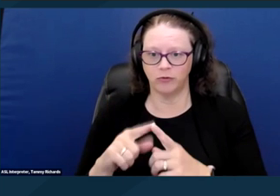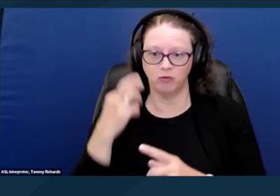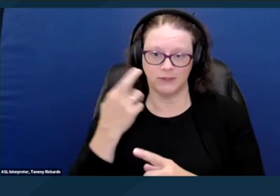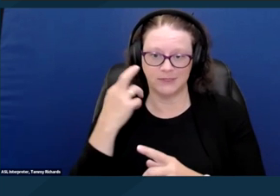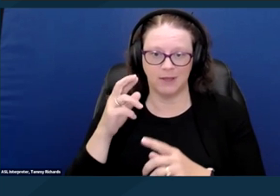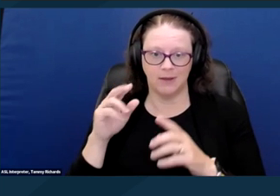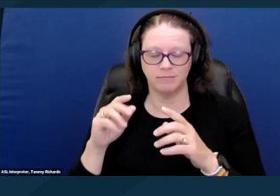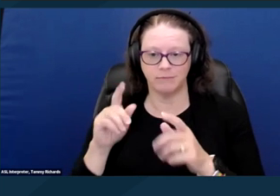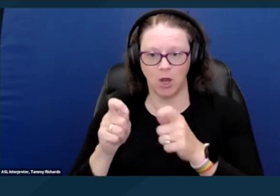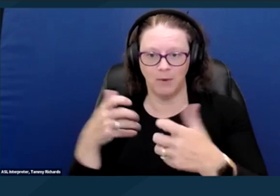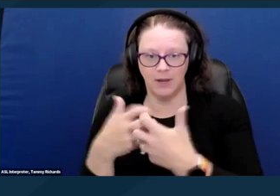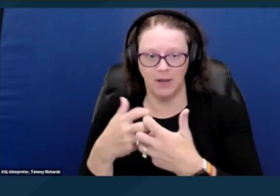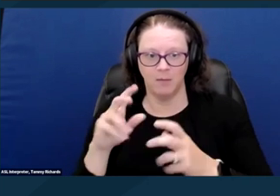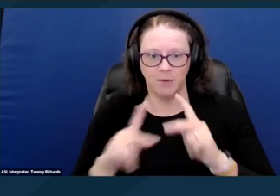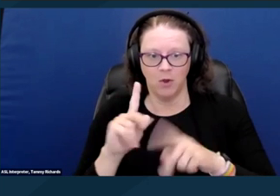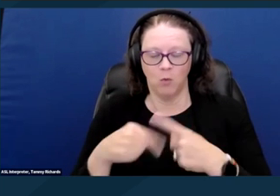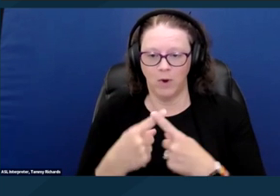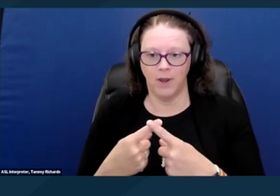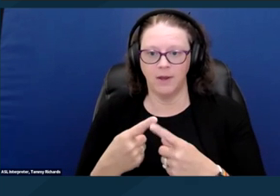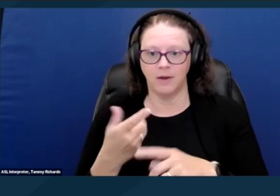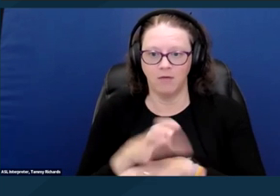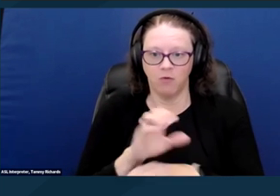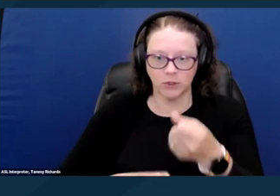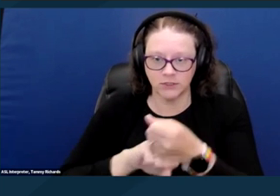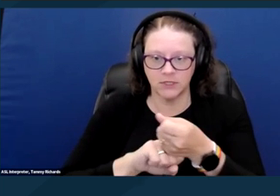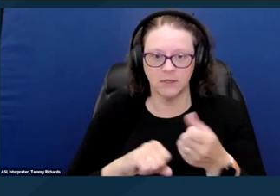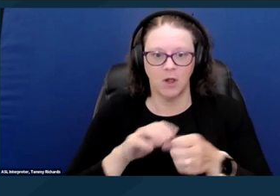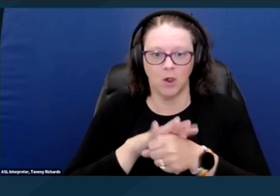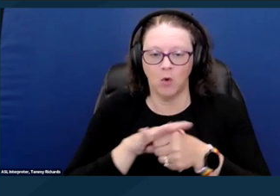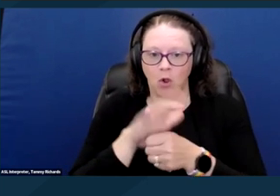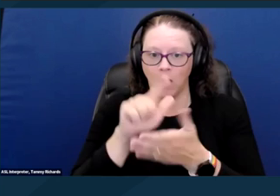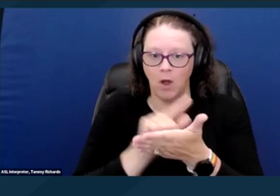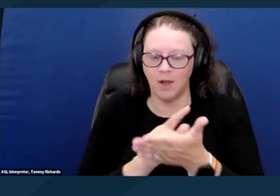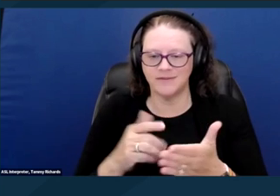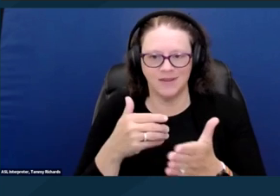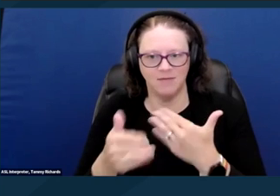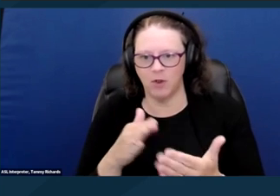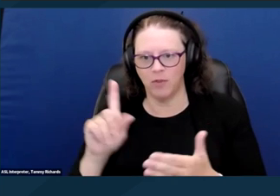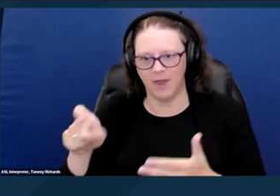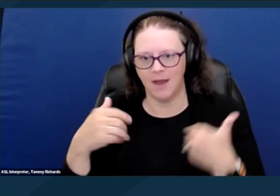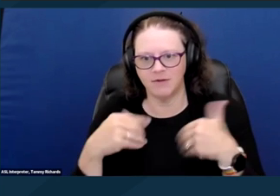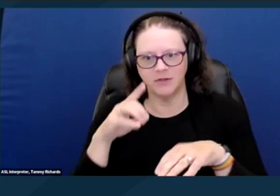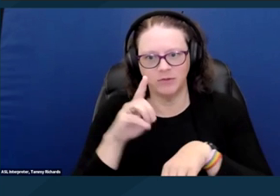and conducting encampment sweeps, despite the affirmative duty to do so under federal anti-discrimination laws,